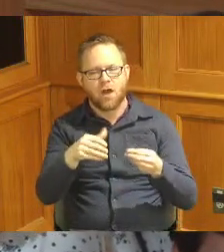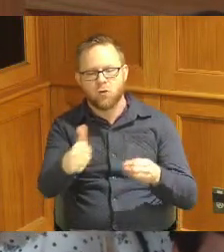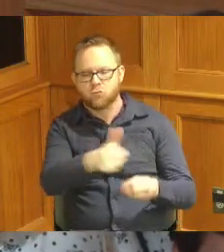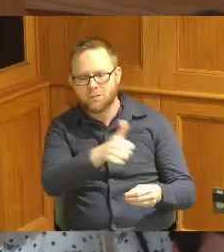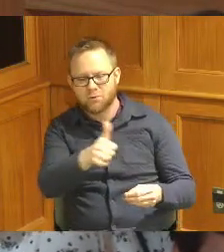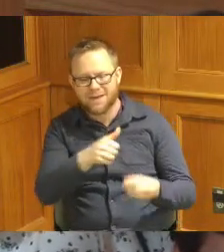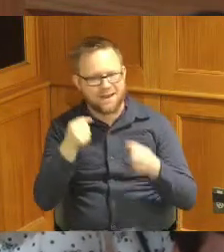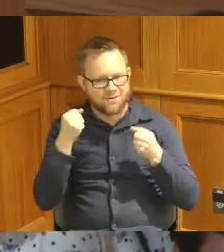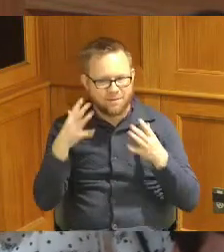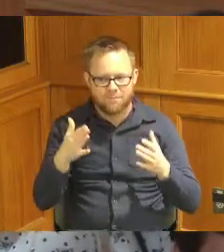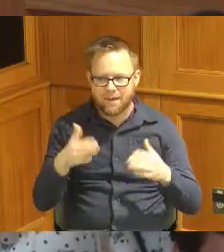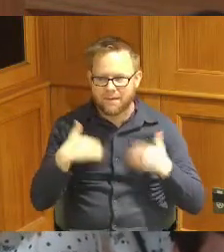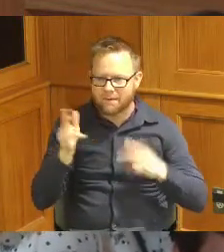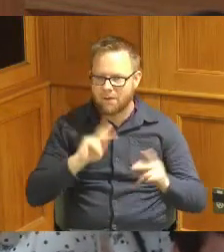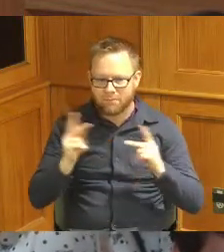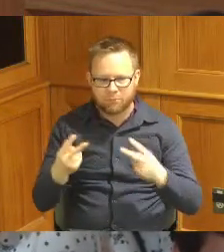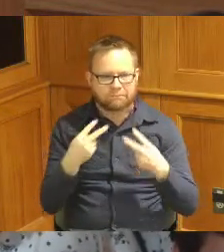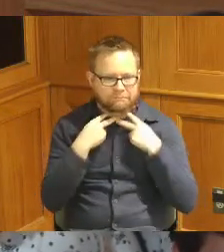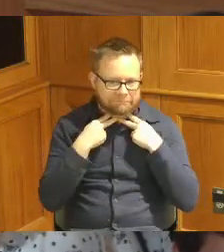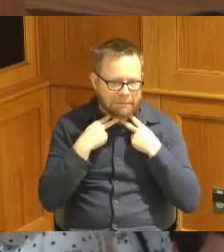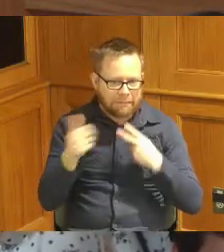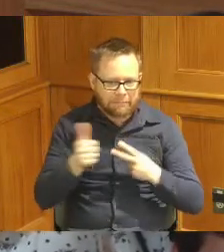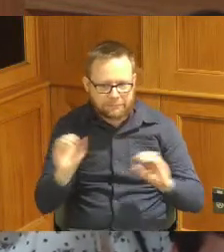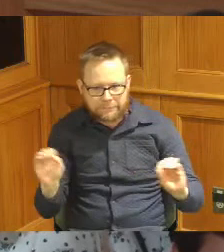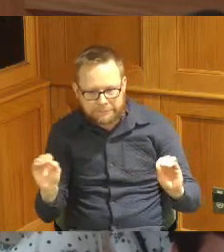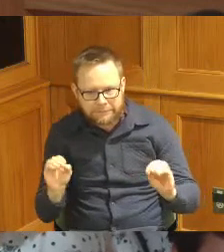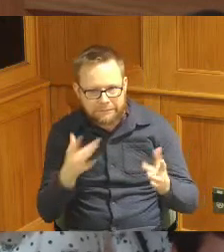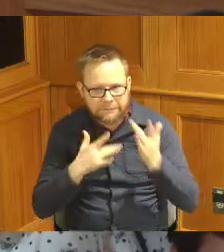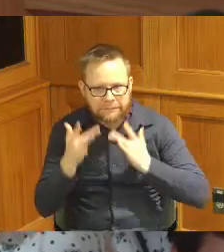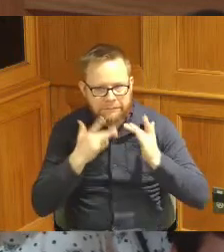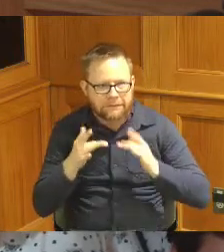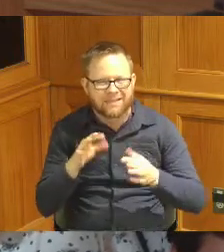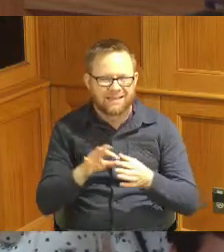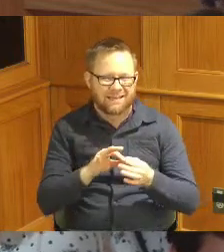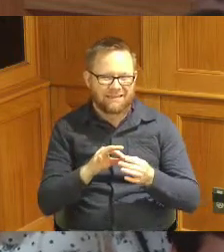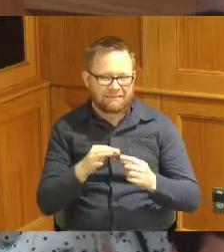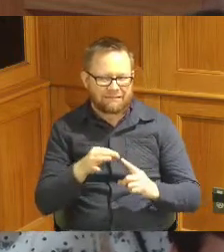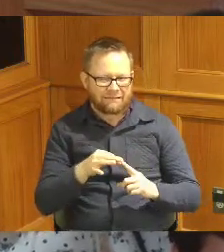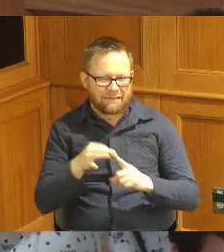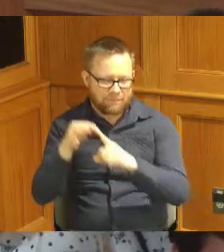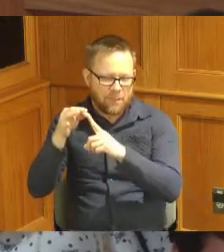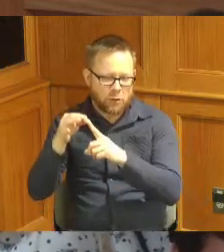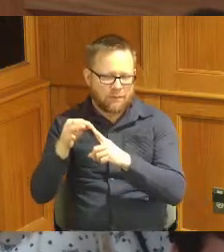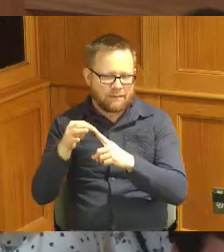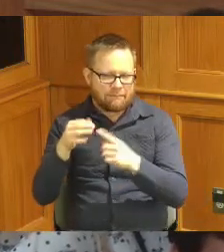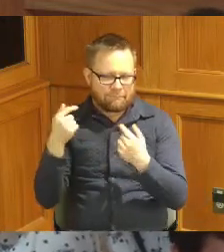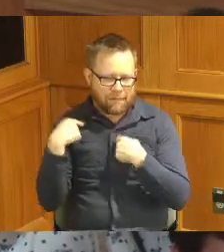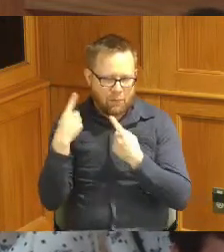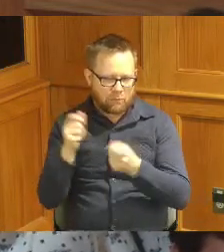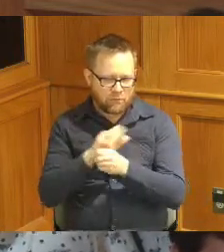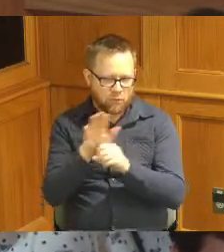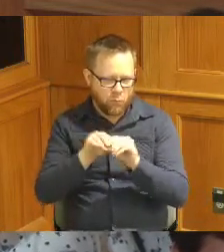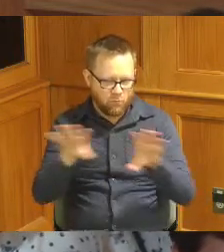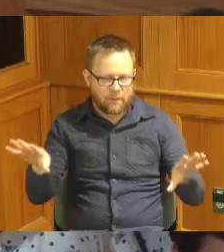of our youth programs are experiencing especially at pre-pandemic or post pandemic sorry and we have